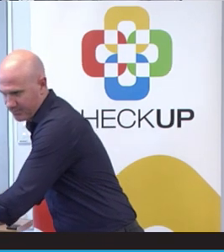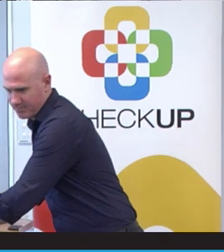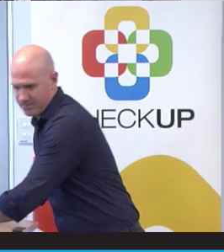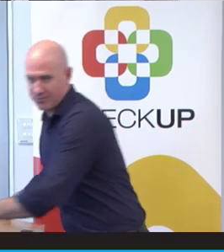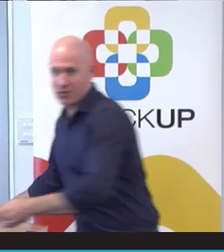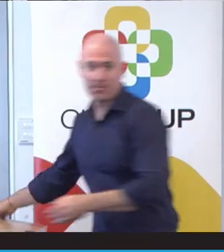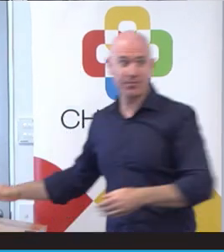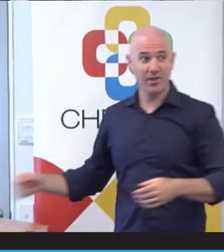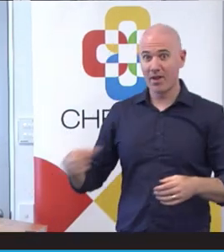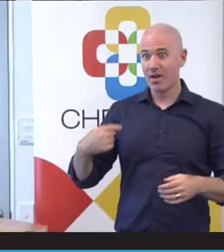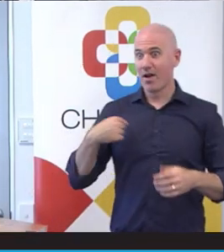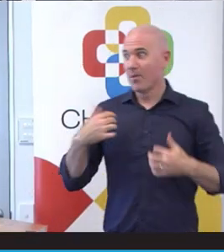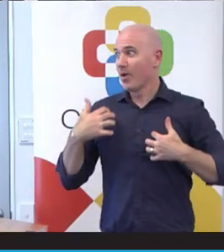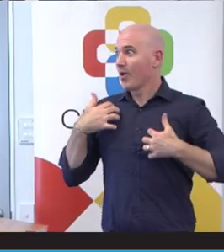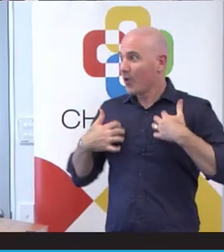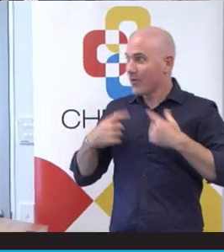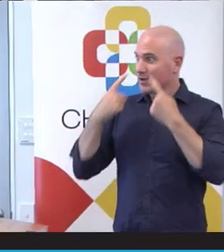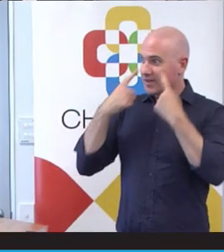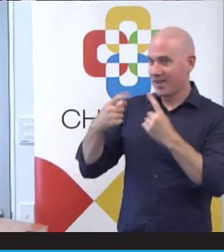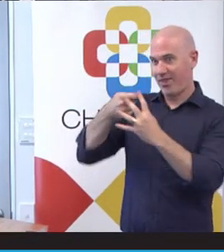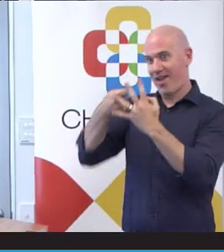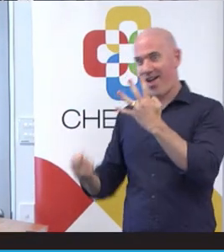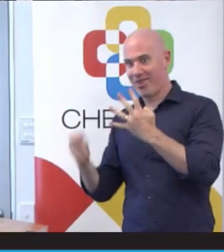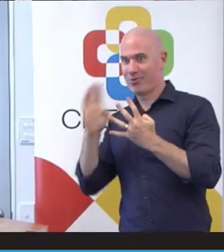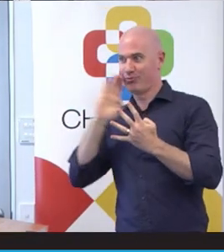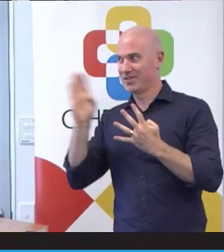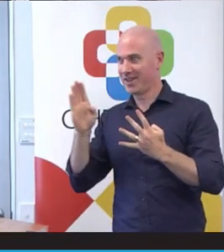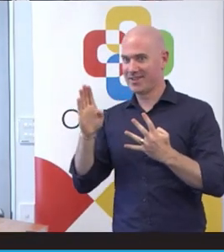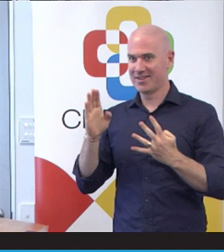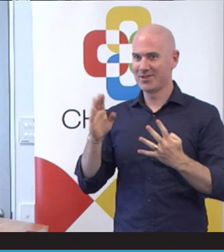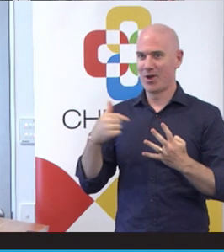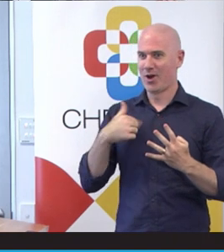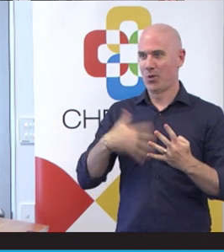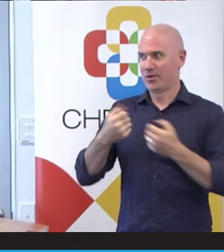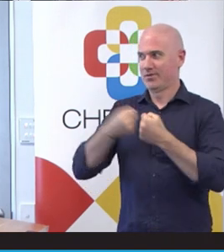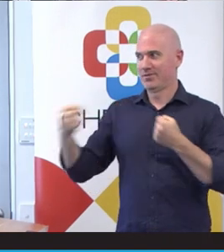talk a great deal today. But before I begin, I would also like to acknowledge the traditional